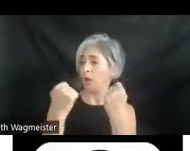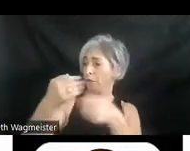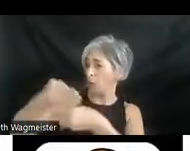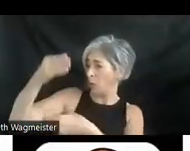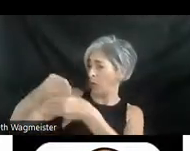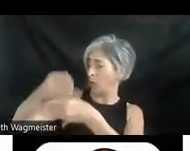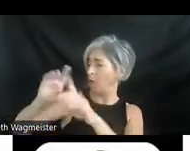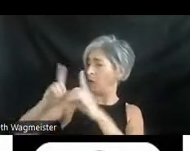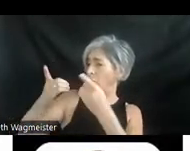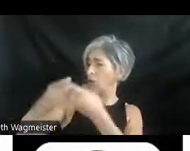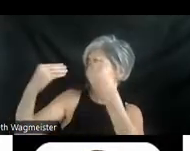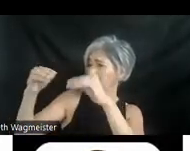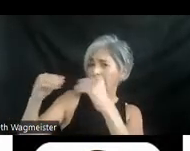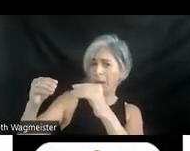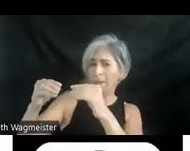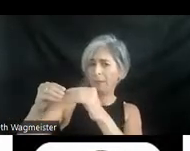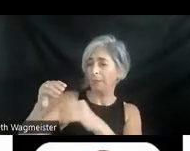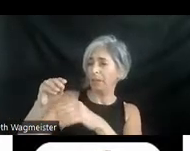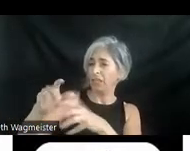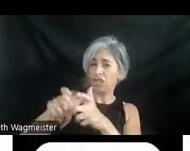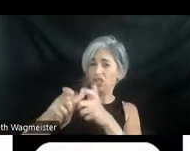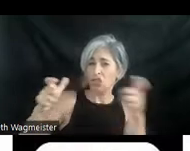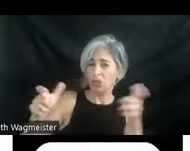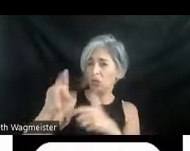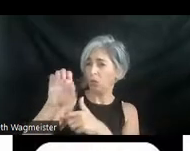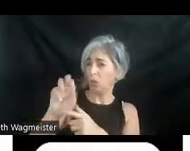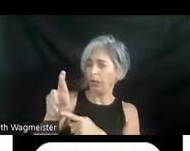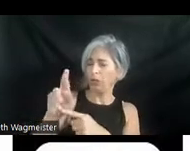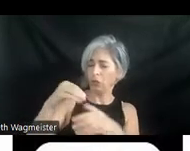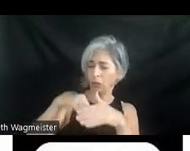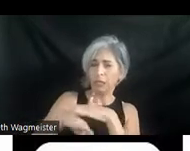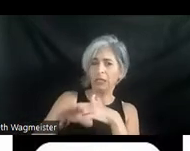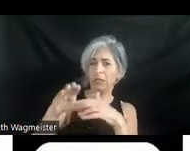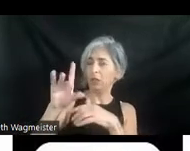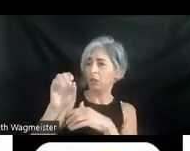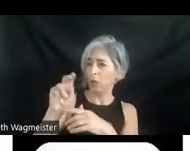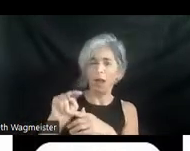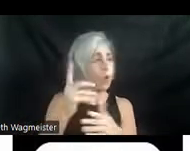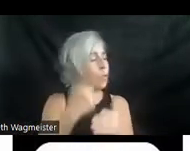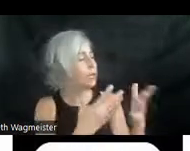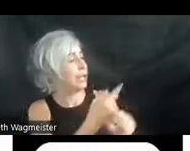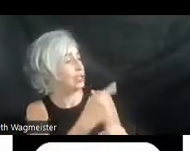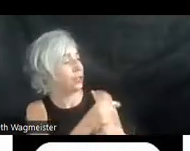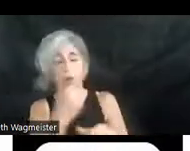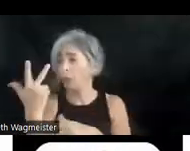shop our giant wiener pulled into the giant donut What can I get you? >> Three coffees and a twelve of crullers